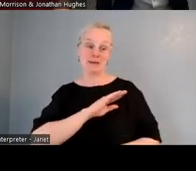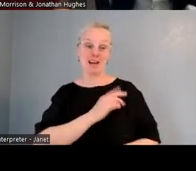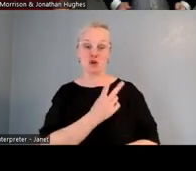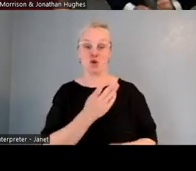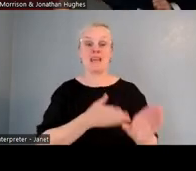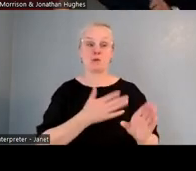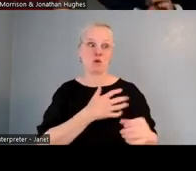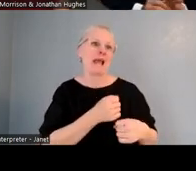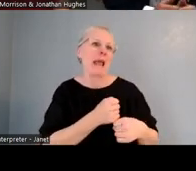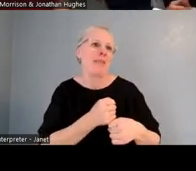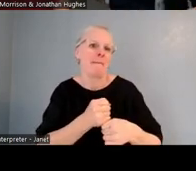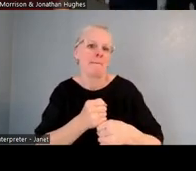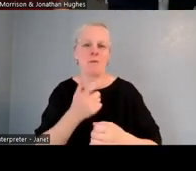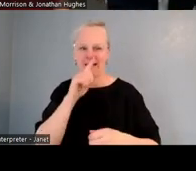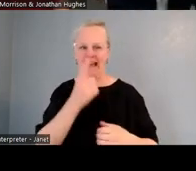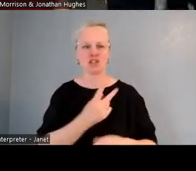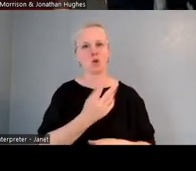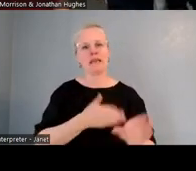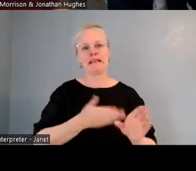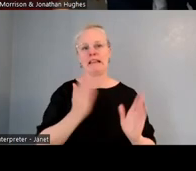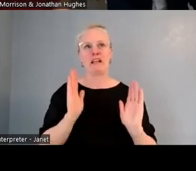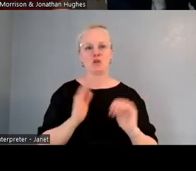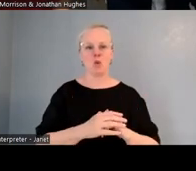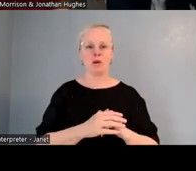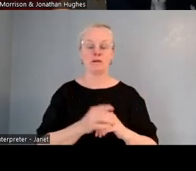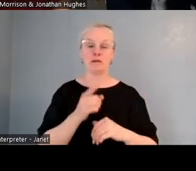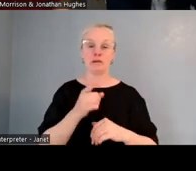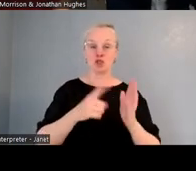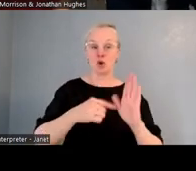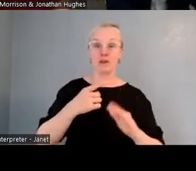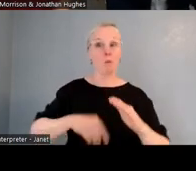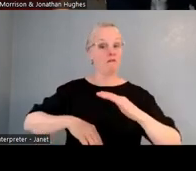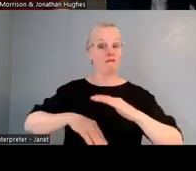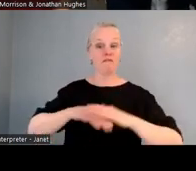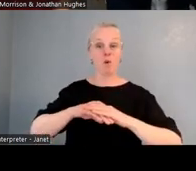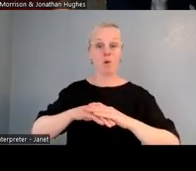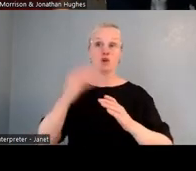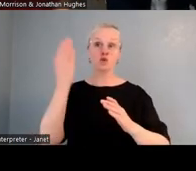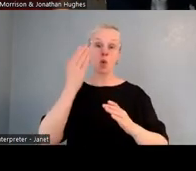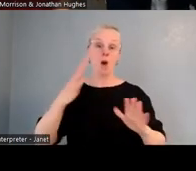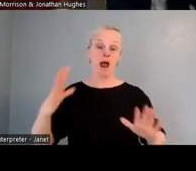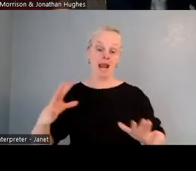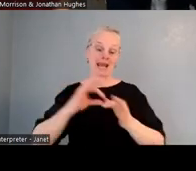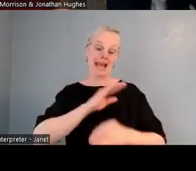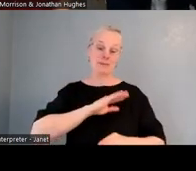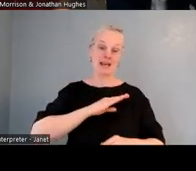But yeah, a full middle school would be great. I think another couple of years, obviously some of the countries around the world do have those extra two years,